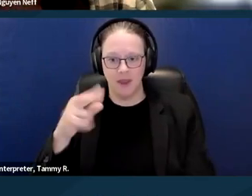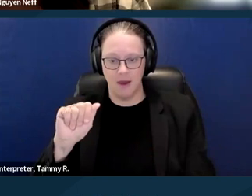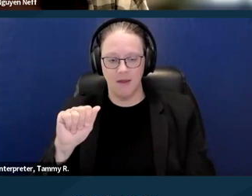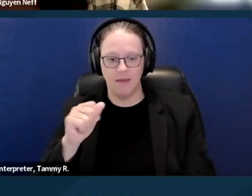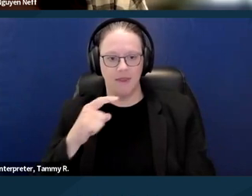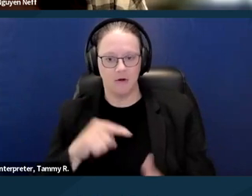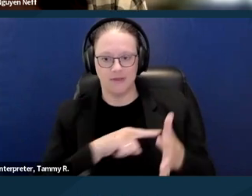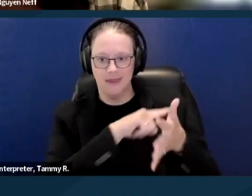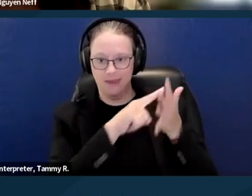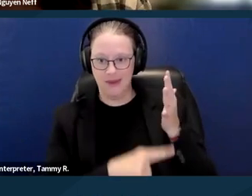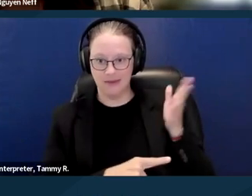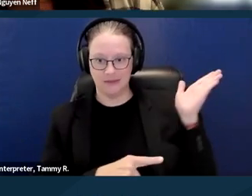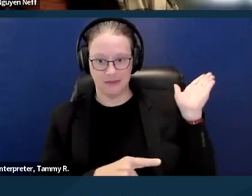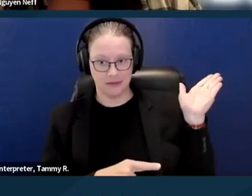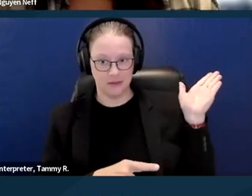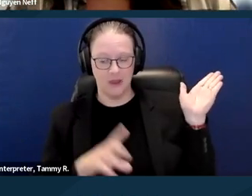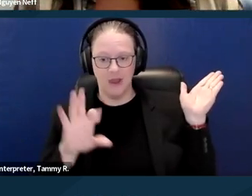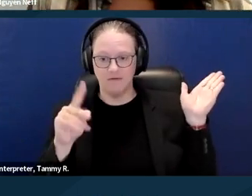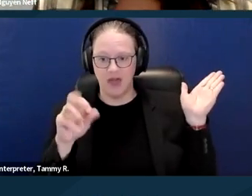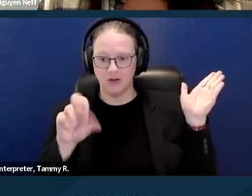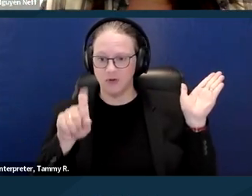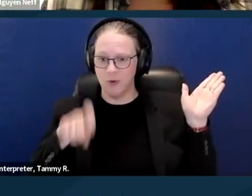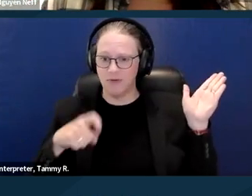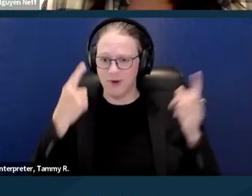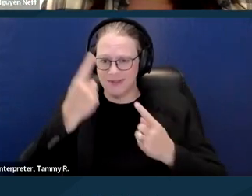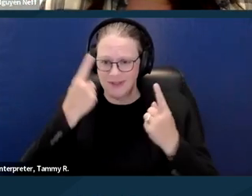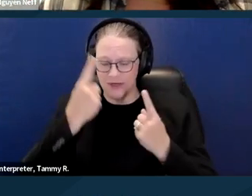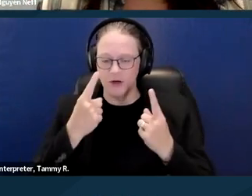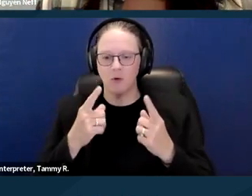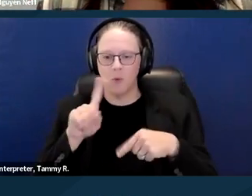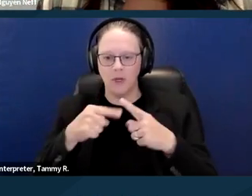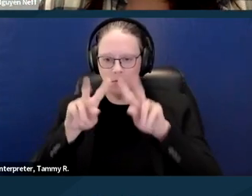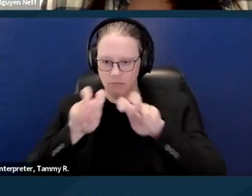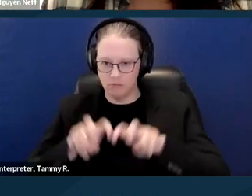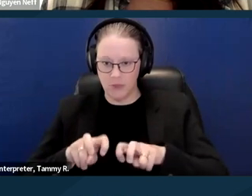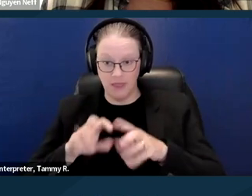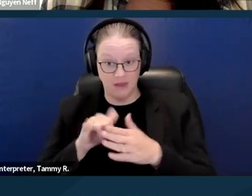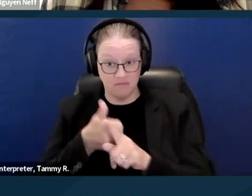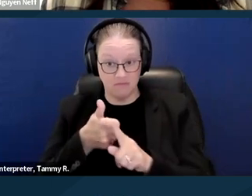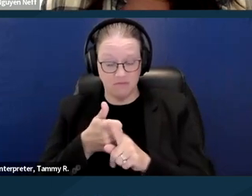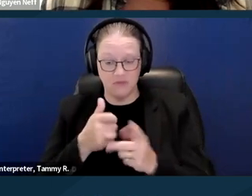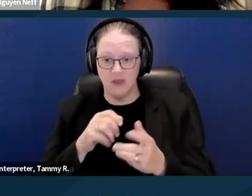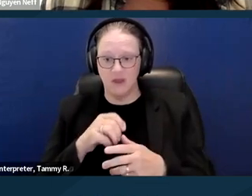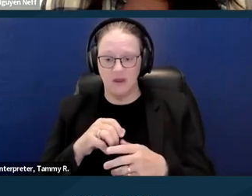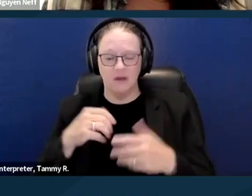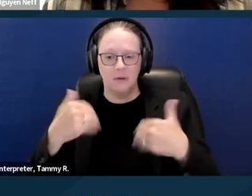that need to be considered when determining whether it's an undue burden, right? So the cost and financial resources of the landlord.